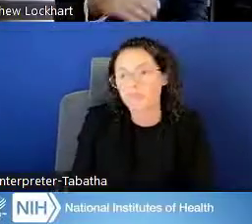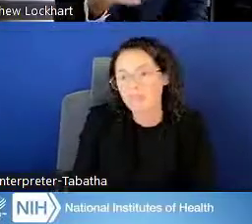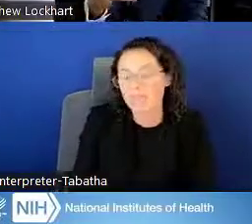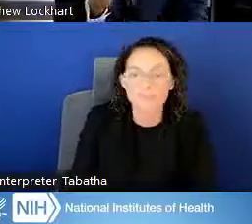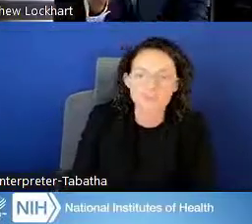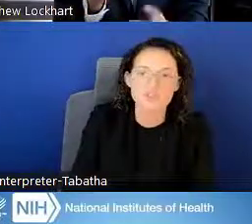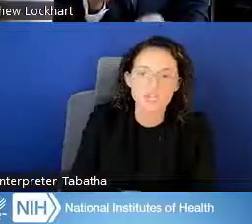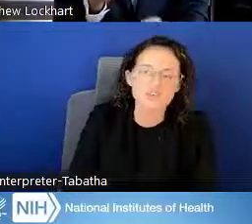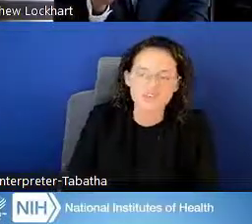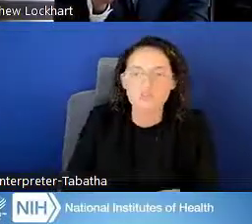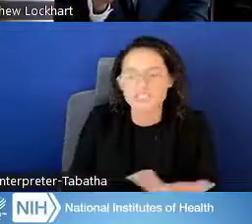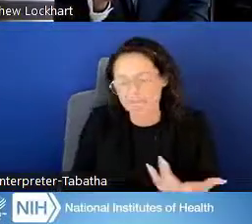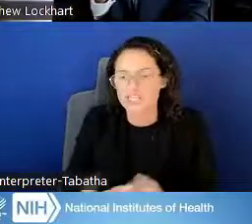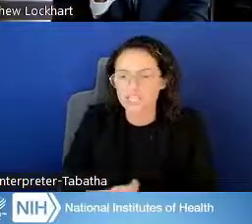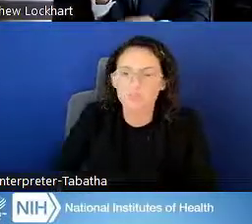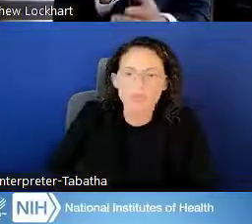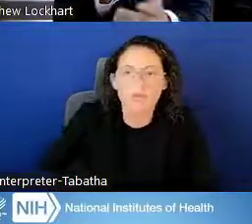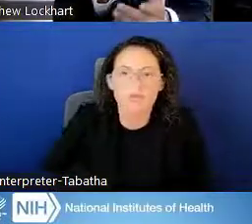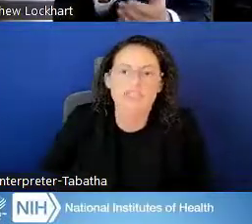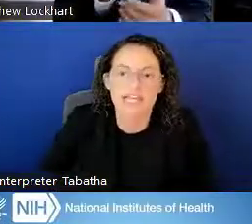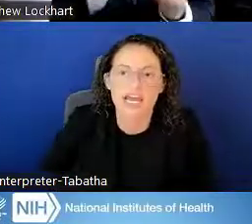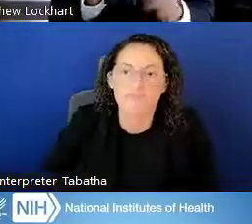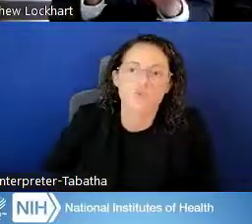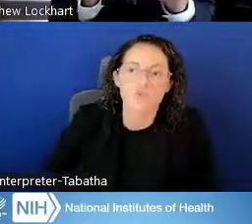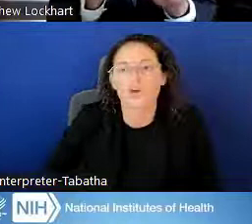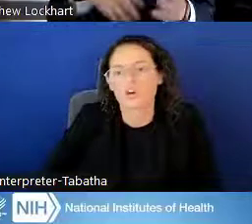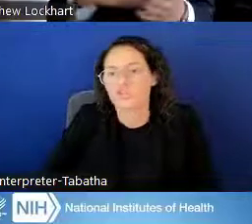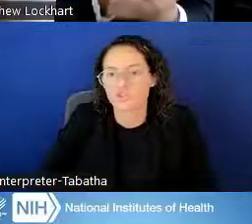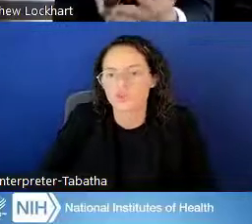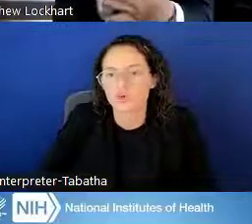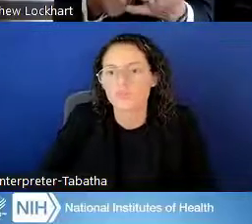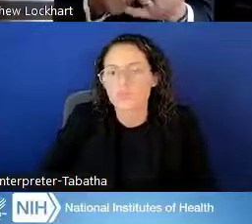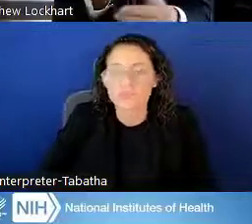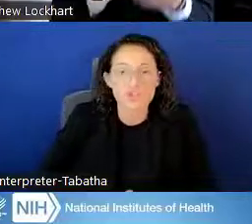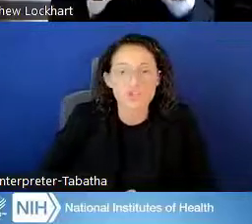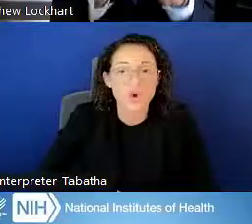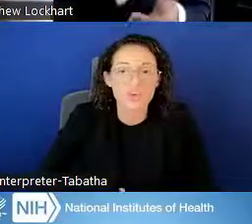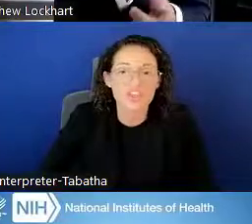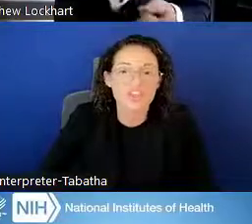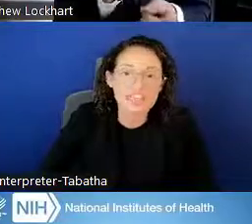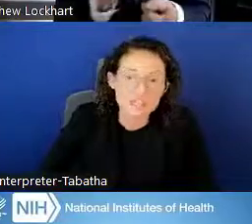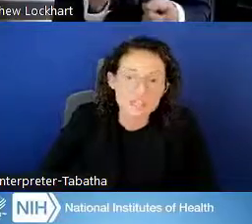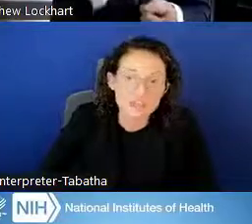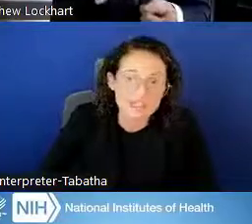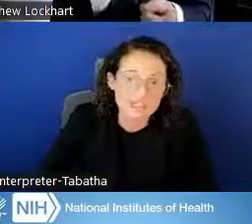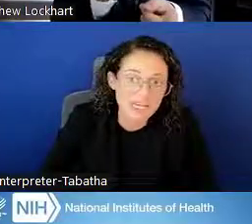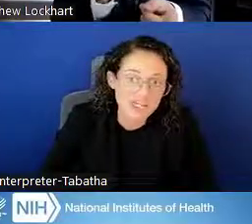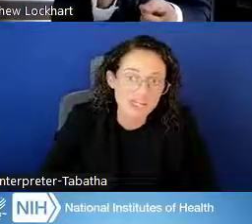maybe after doing those few steps, then you would be able to decide between one of the two. So you could do all of the things as previously mentioned,